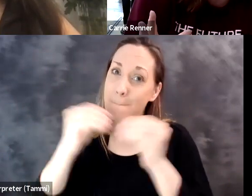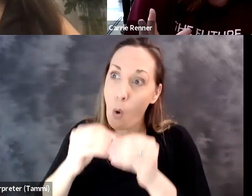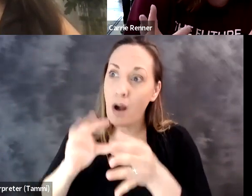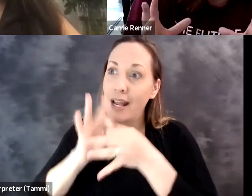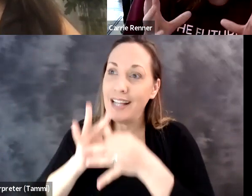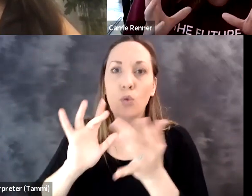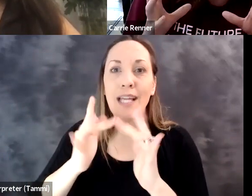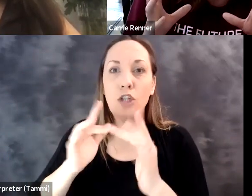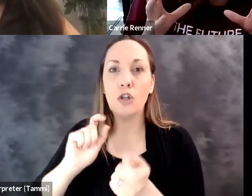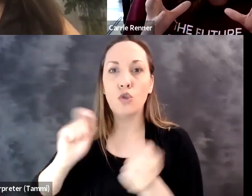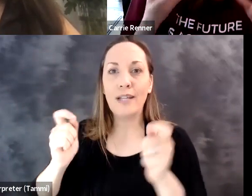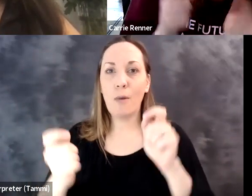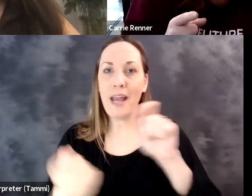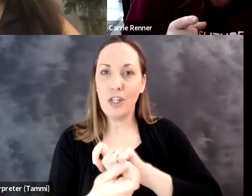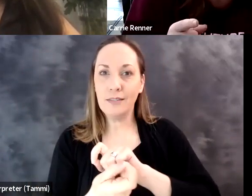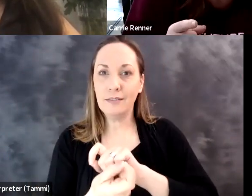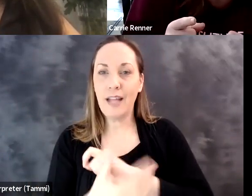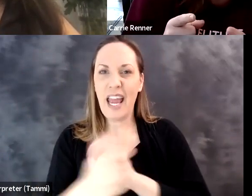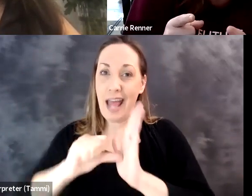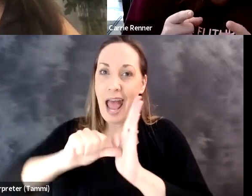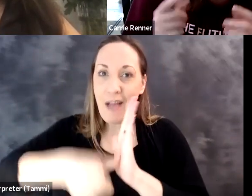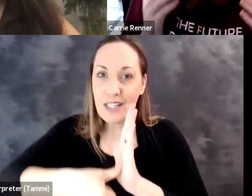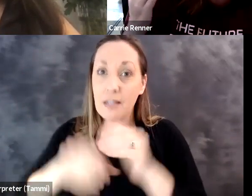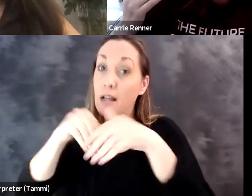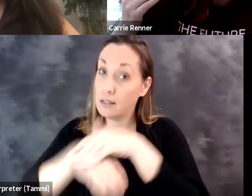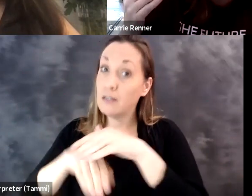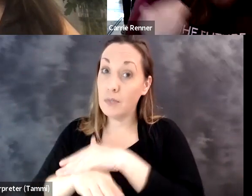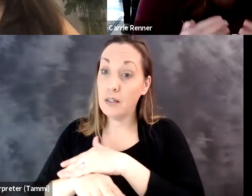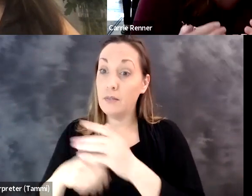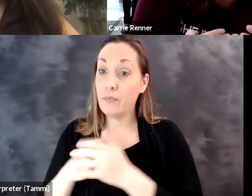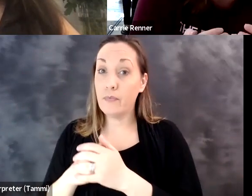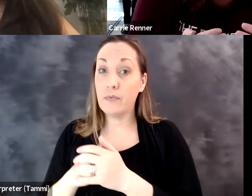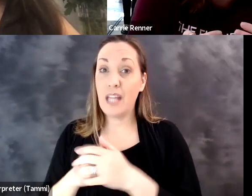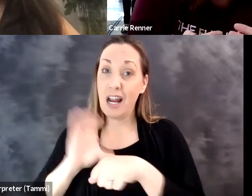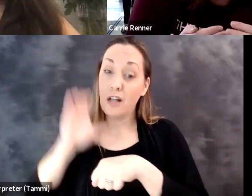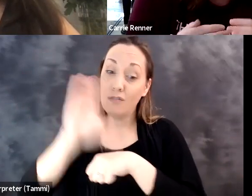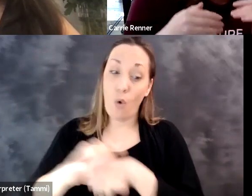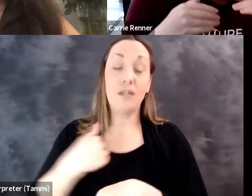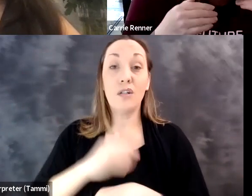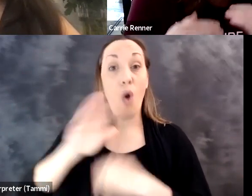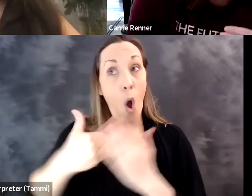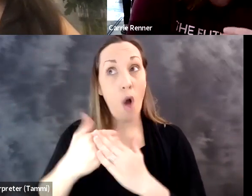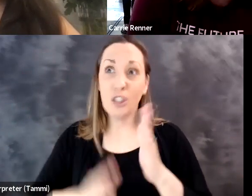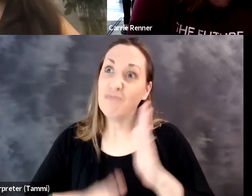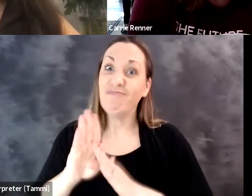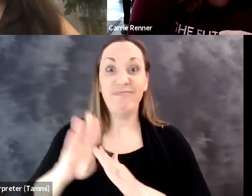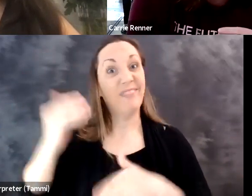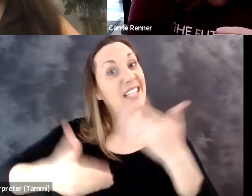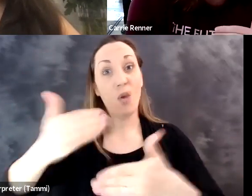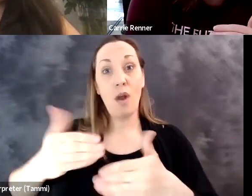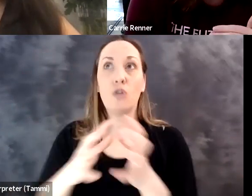has accelerated, and this year has put more into digital transformation and an emphasis on accessibility and forced us